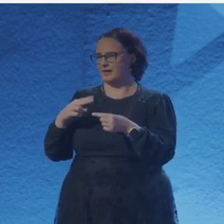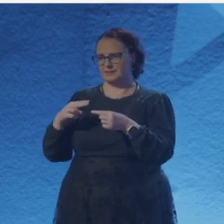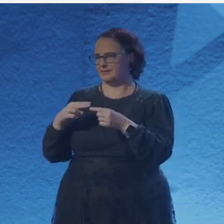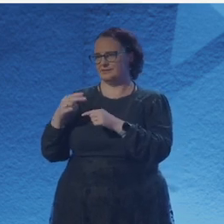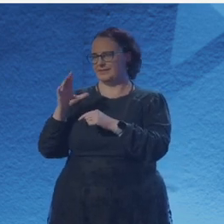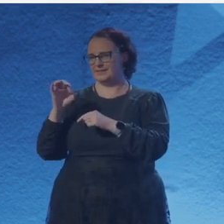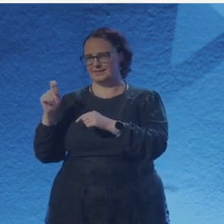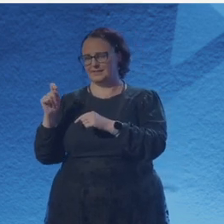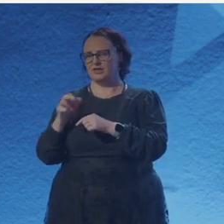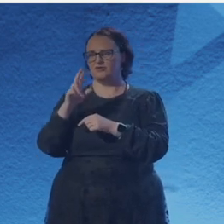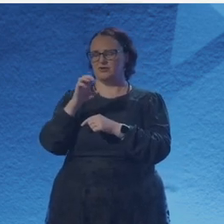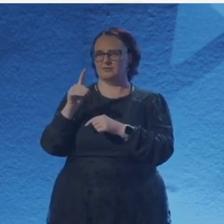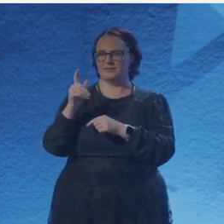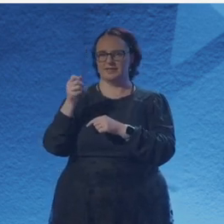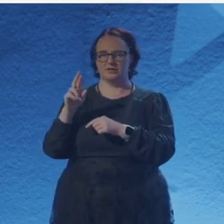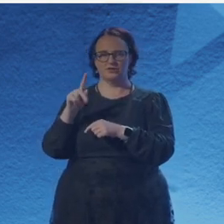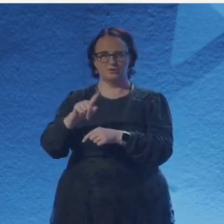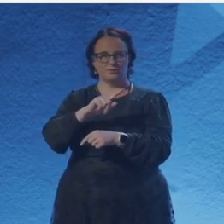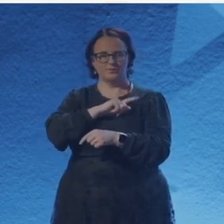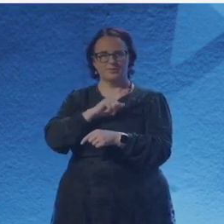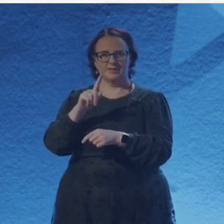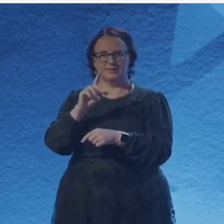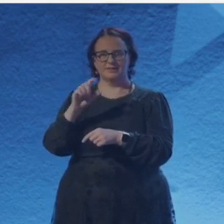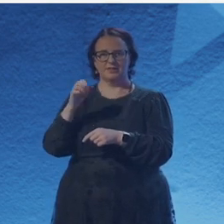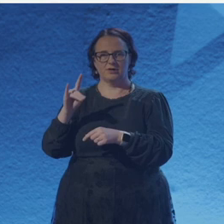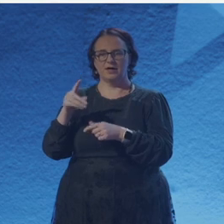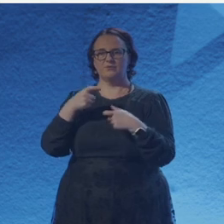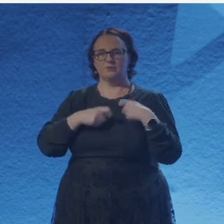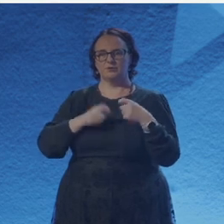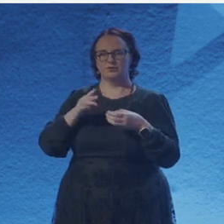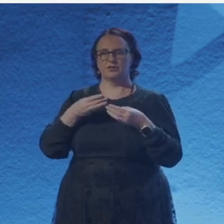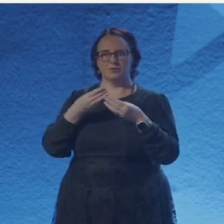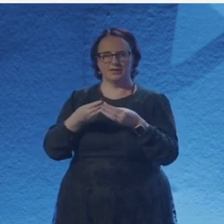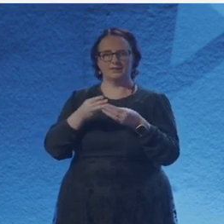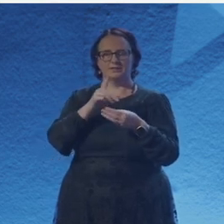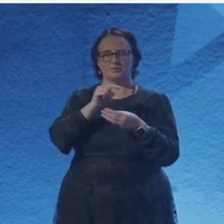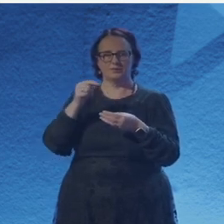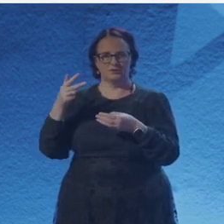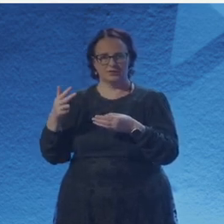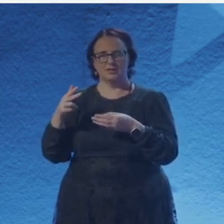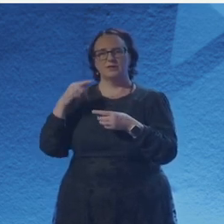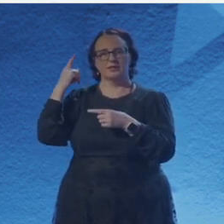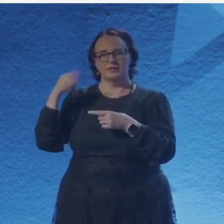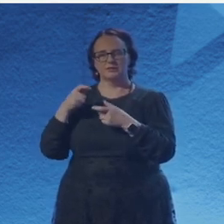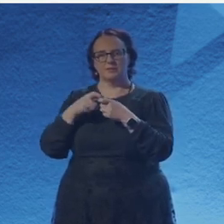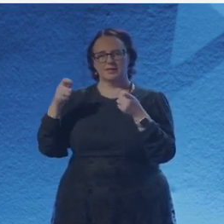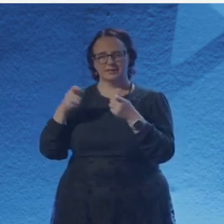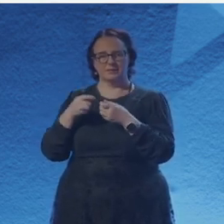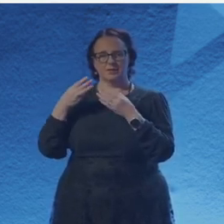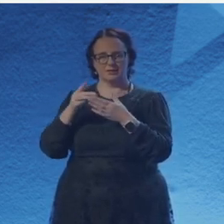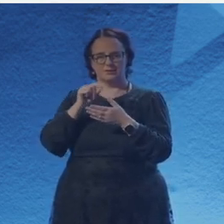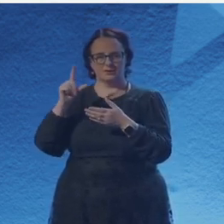Thank you for listening.